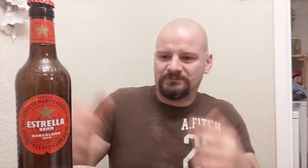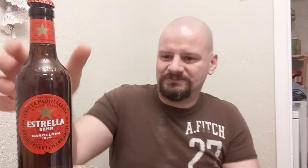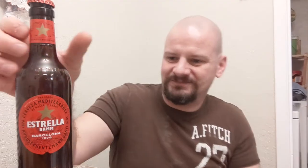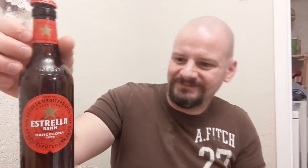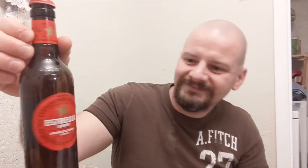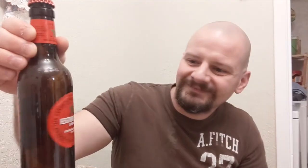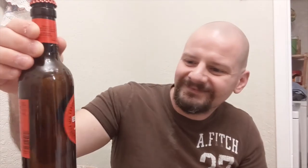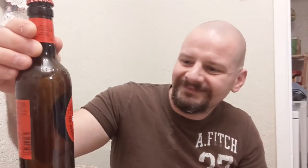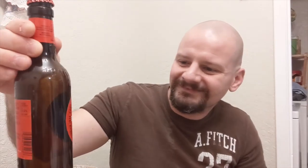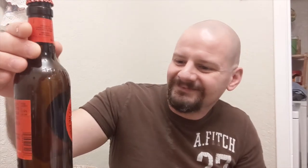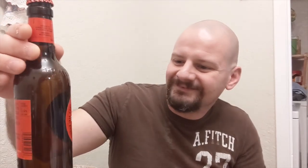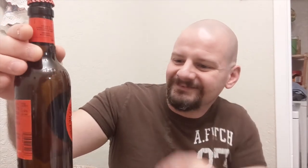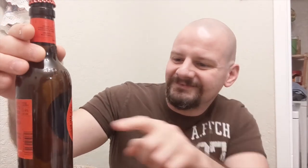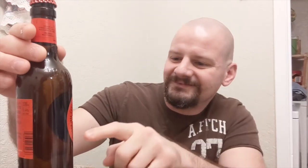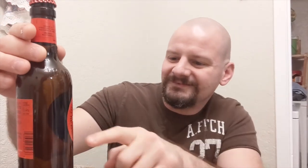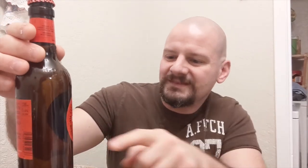Now...